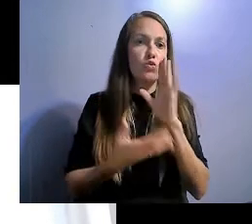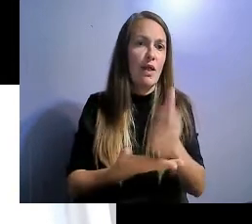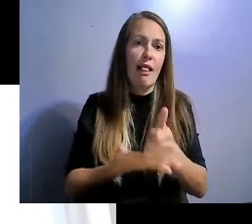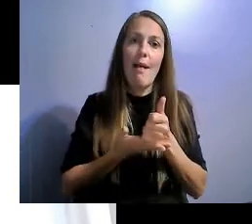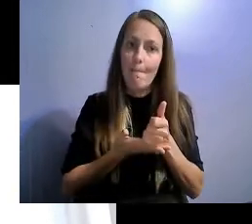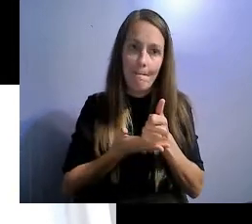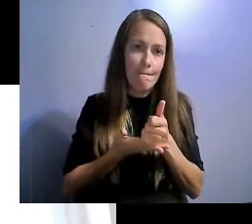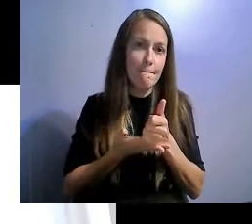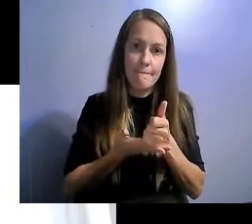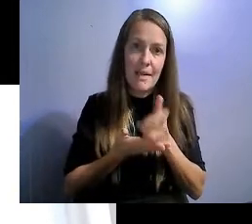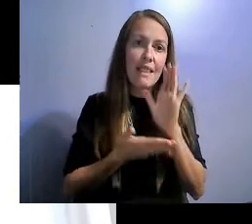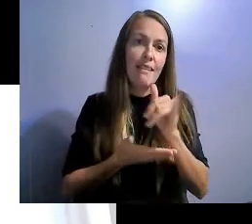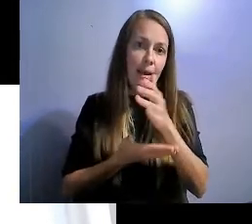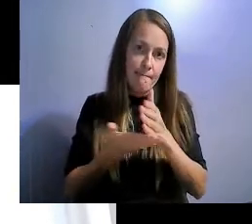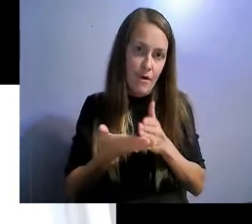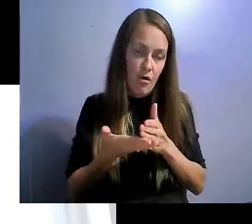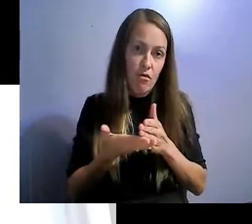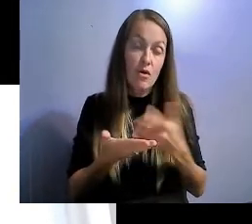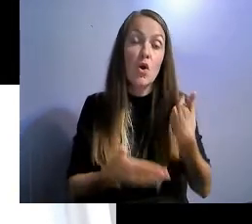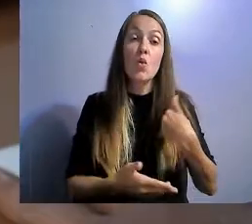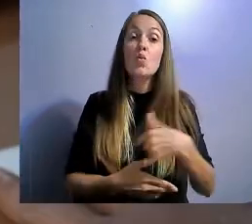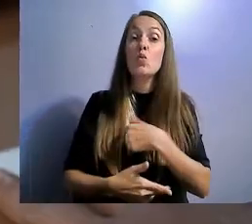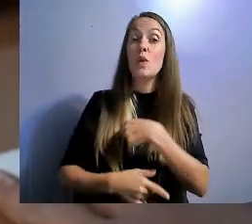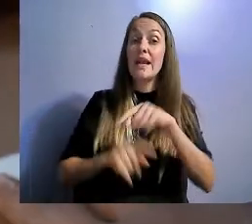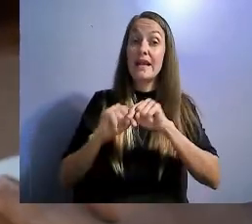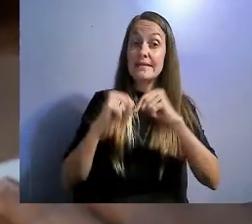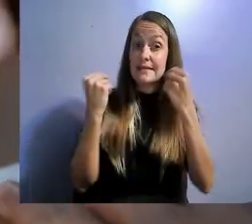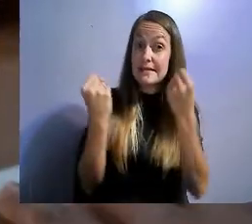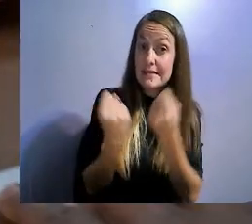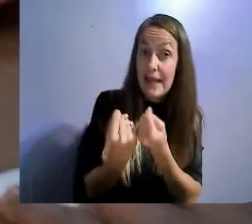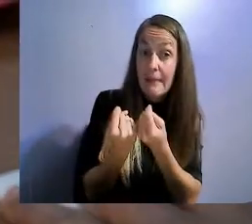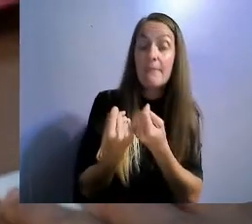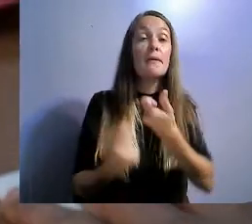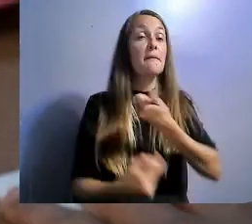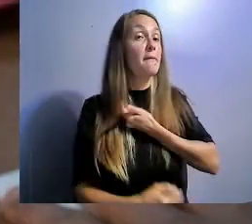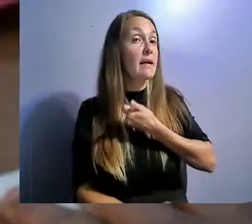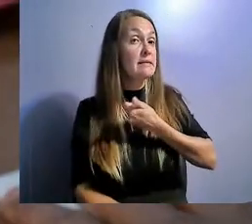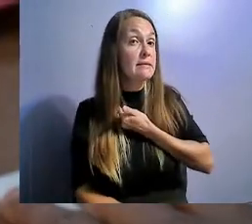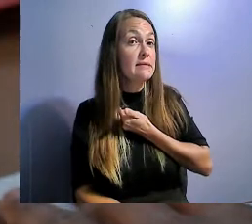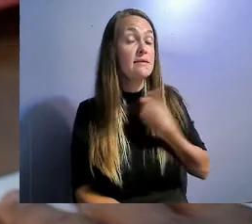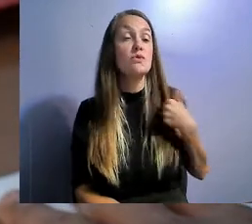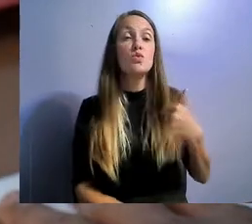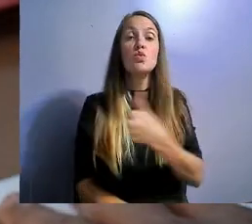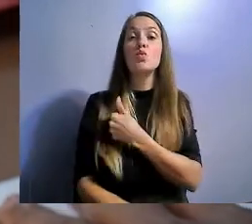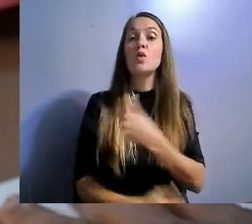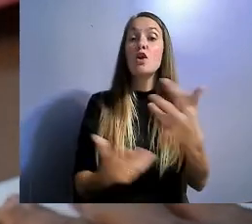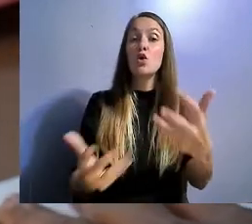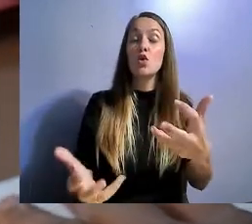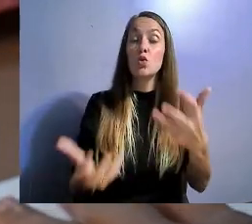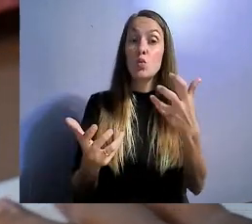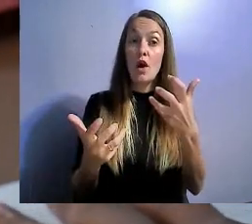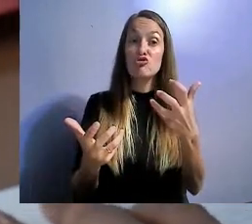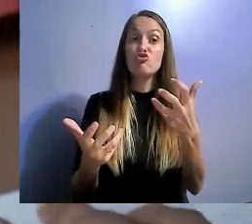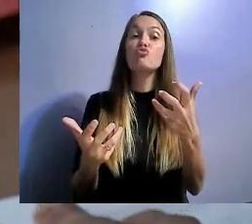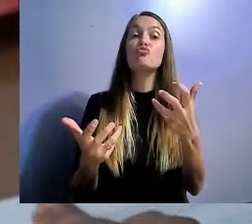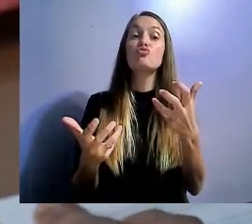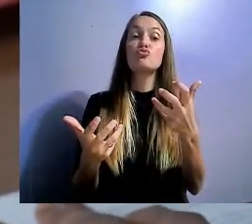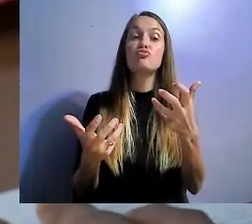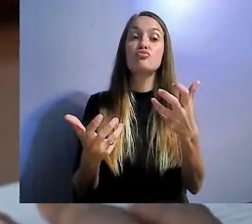We, as a team, and myself, we like to collectively put our heads together and work on different cases and see